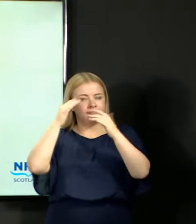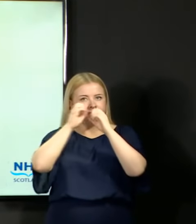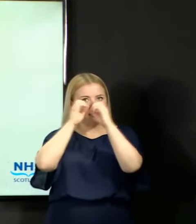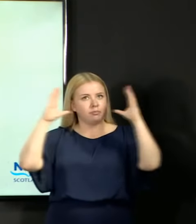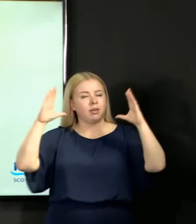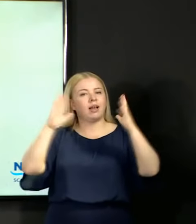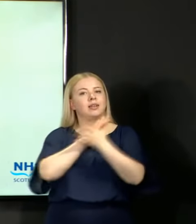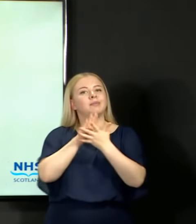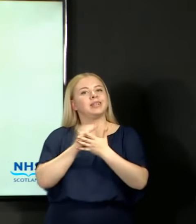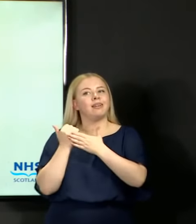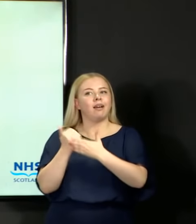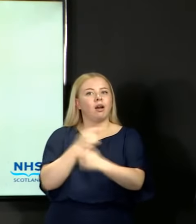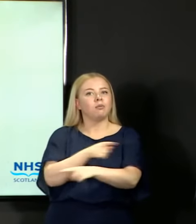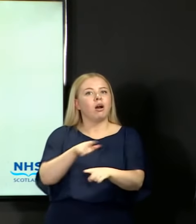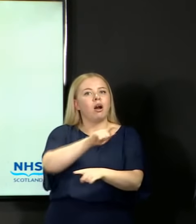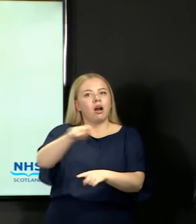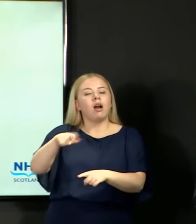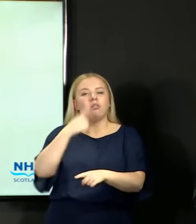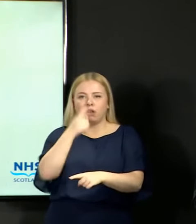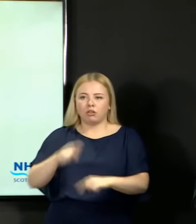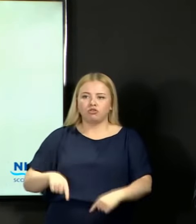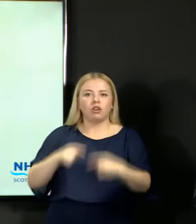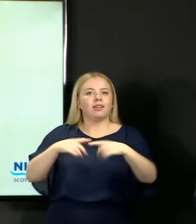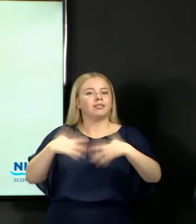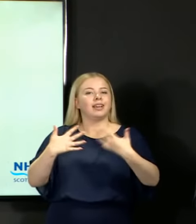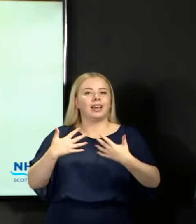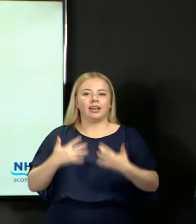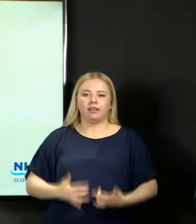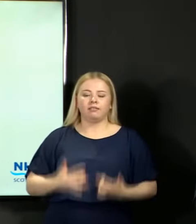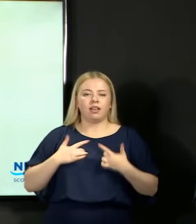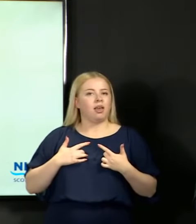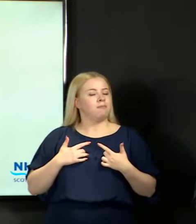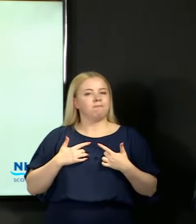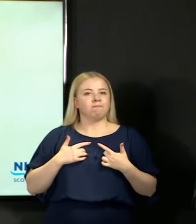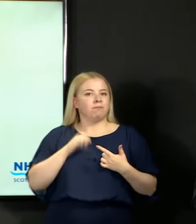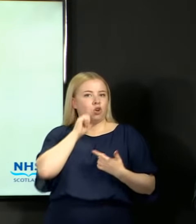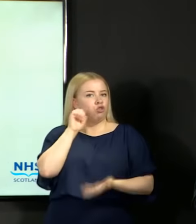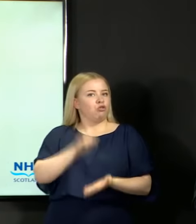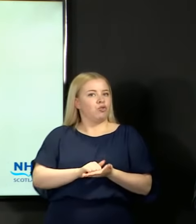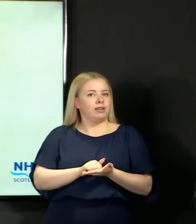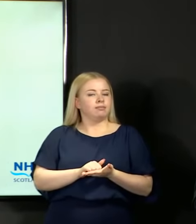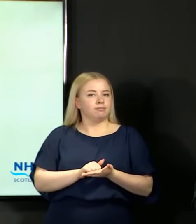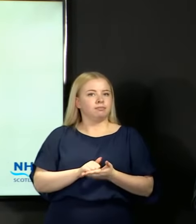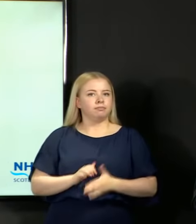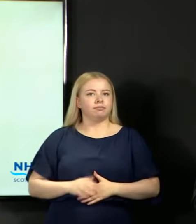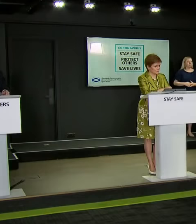any results, and I would encourage them to do so if they feel that they wish to take that course of action.